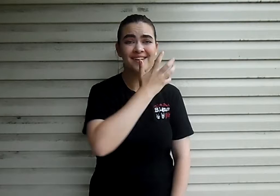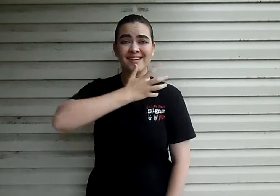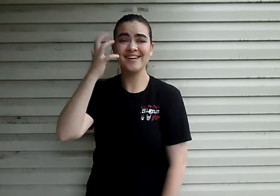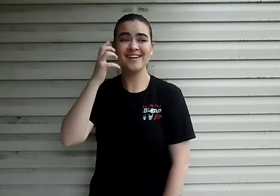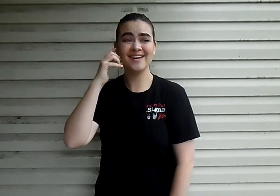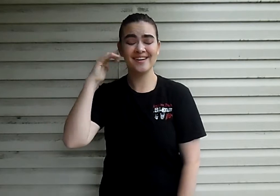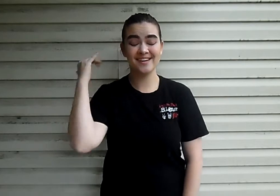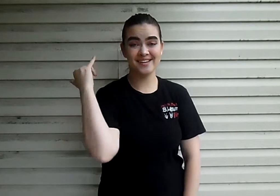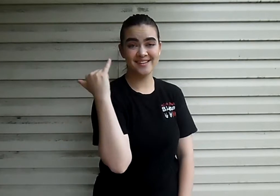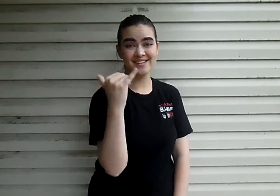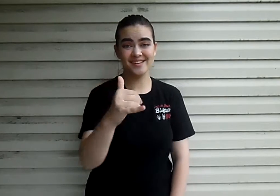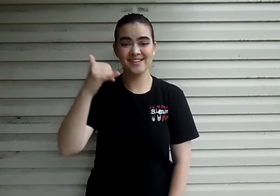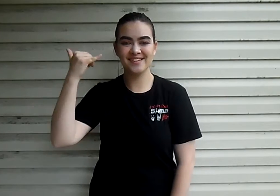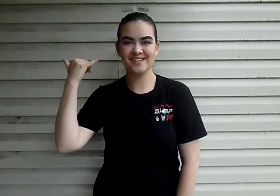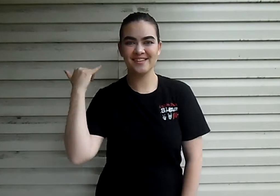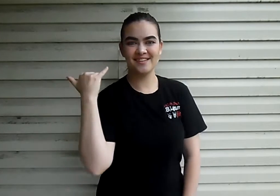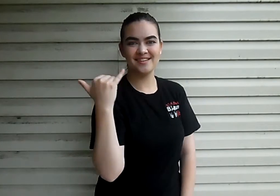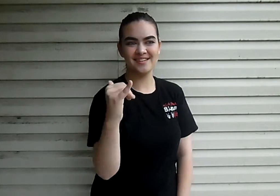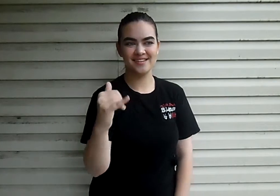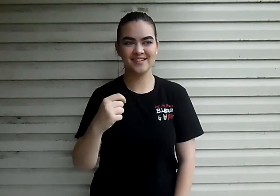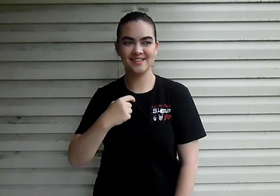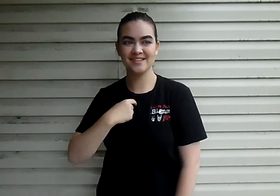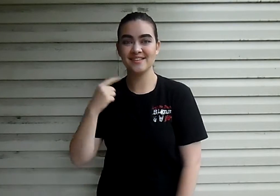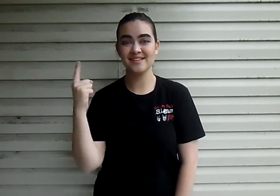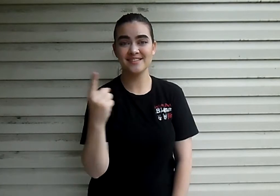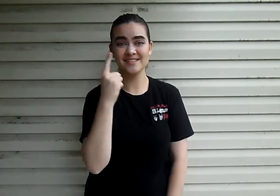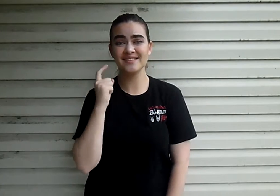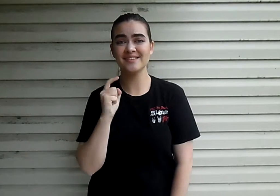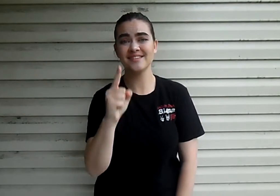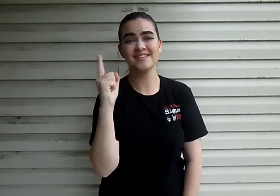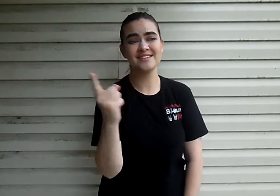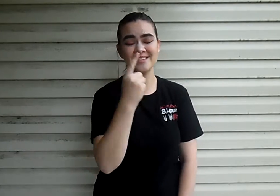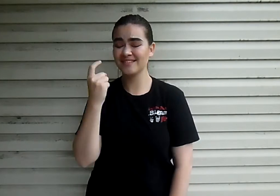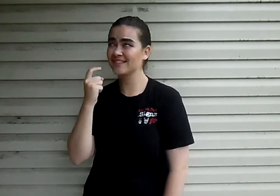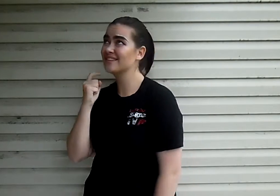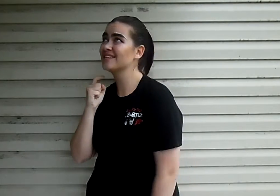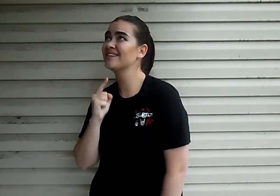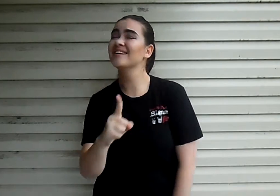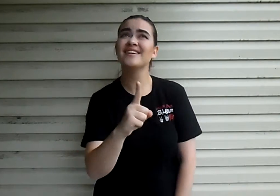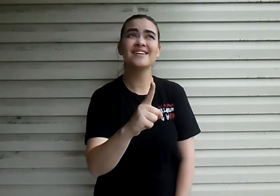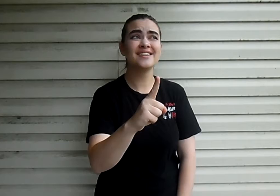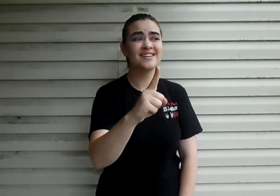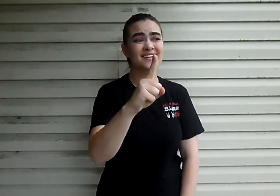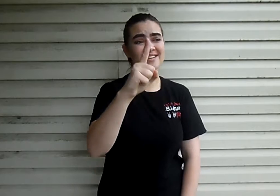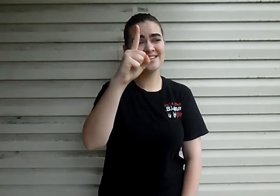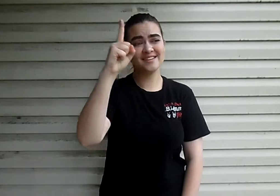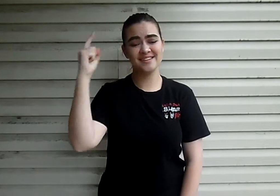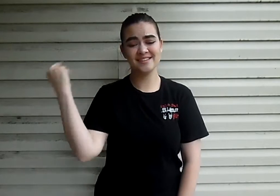Be California's best (All I ask, all I ask)